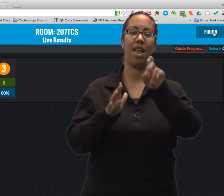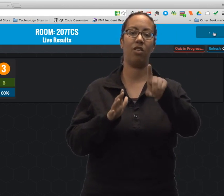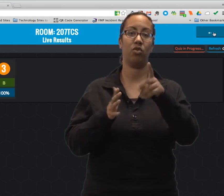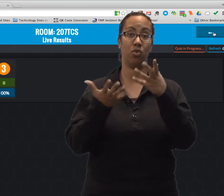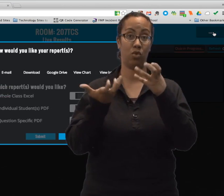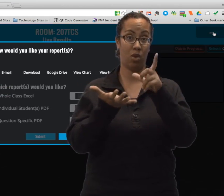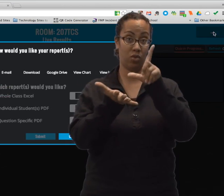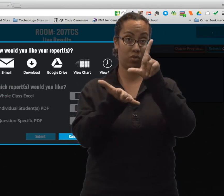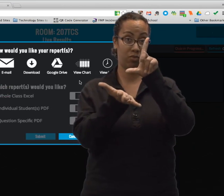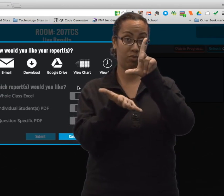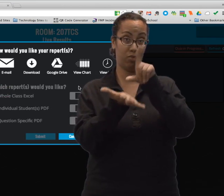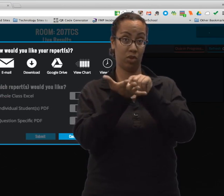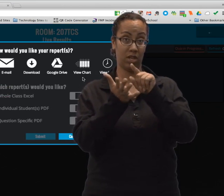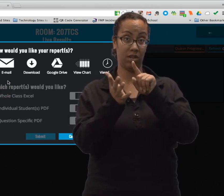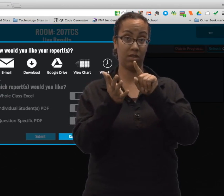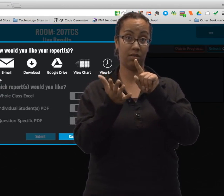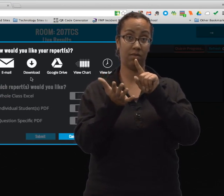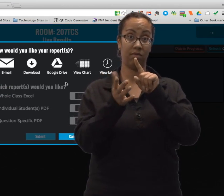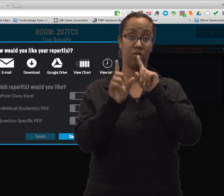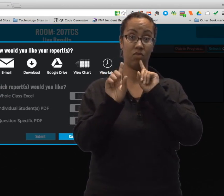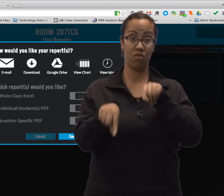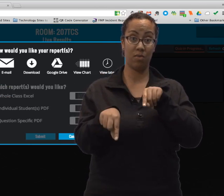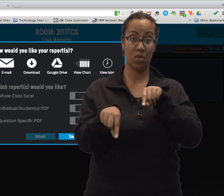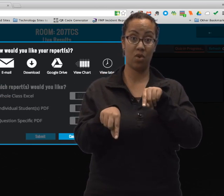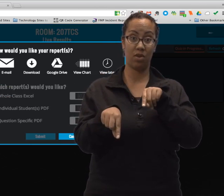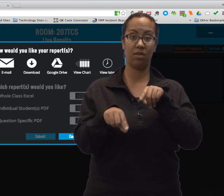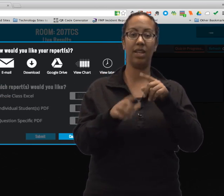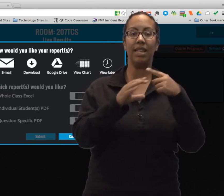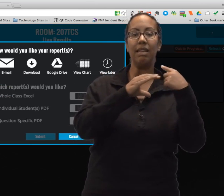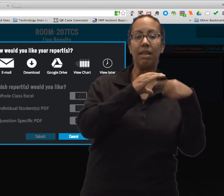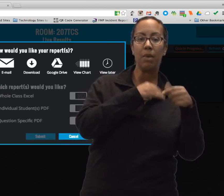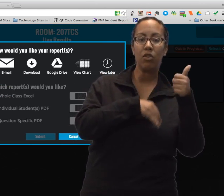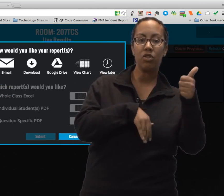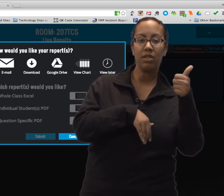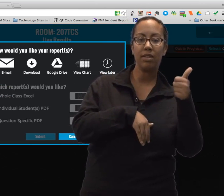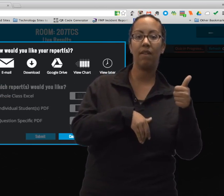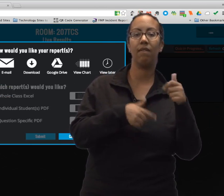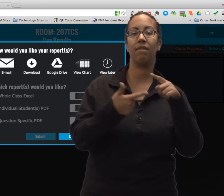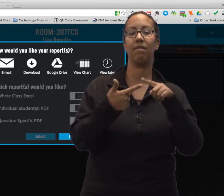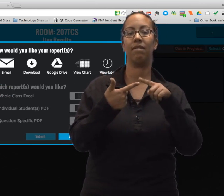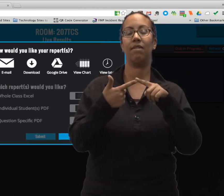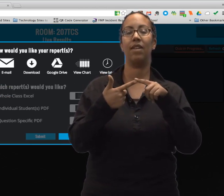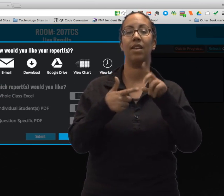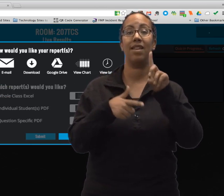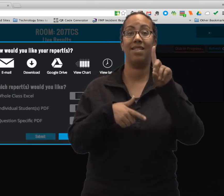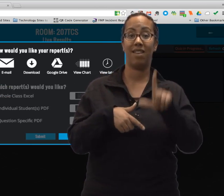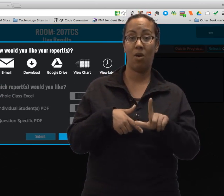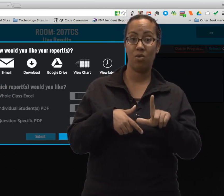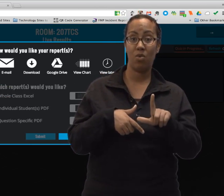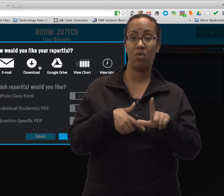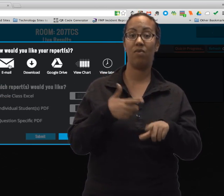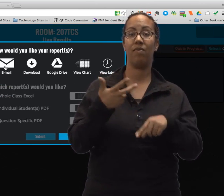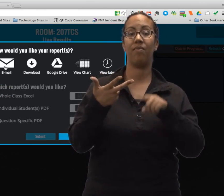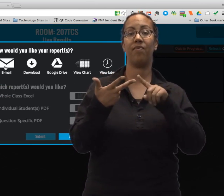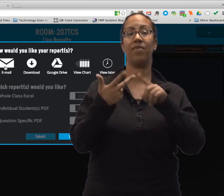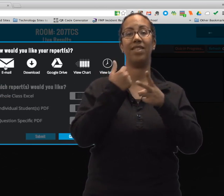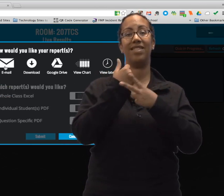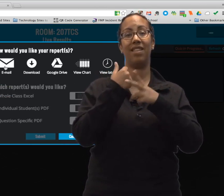Now you can see that you've clicked Finished, and it's going to ask you if you want to print or report. You can email it to yourself. You can download it.